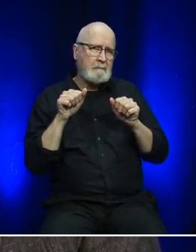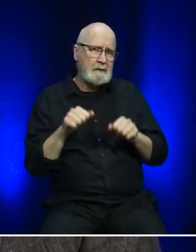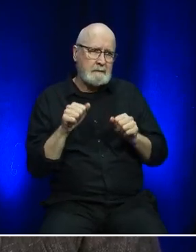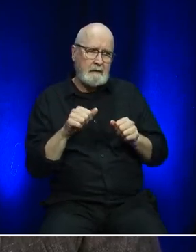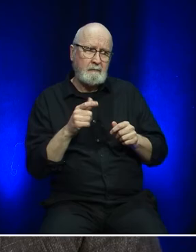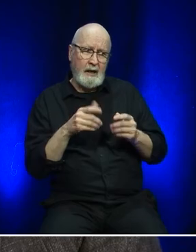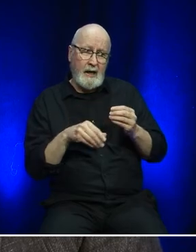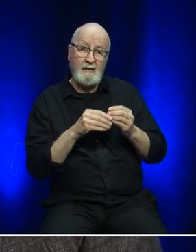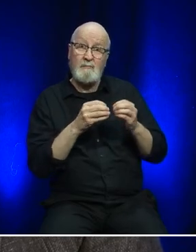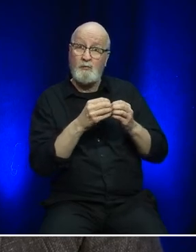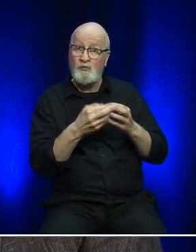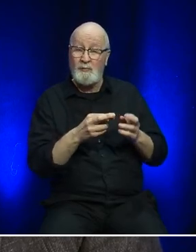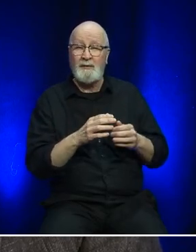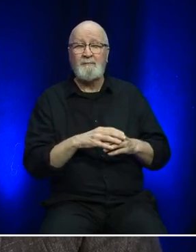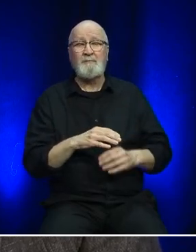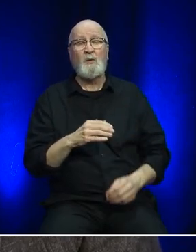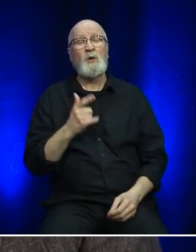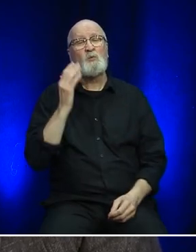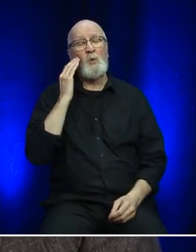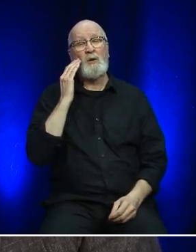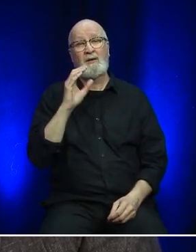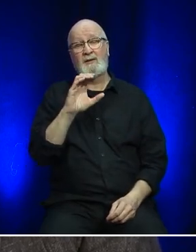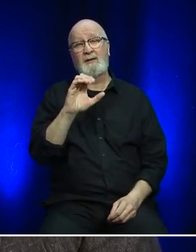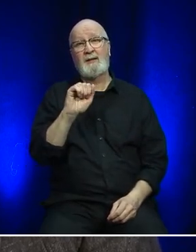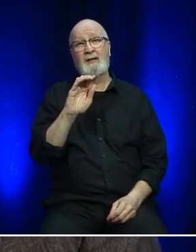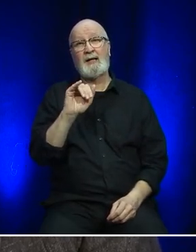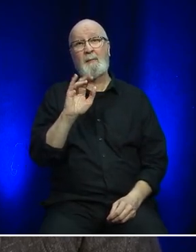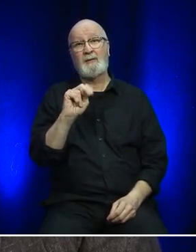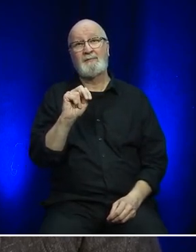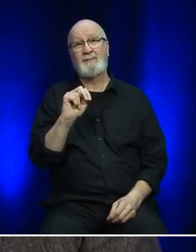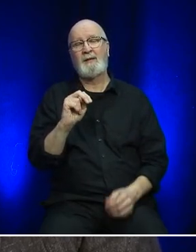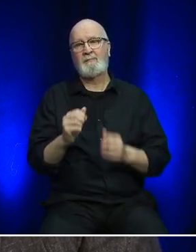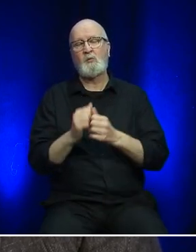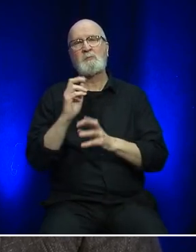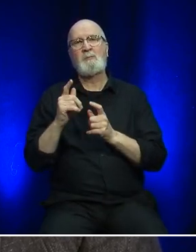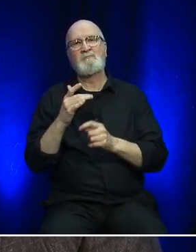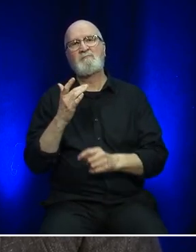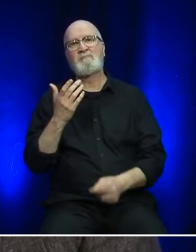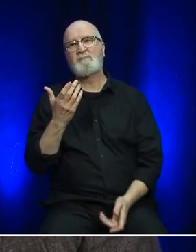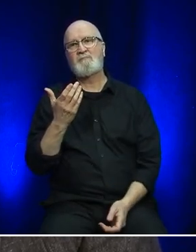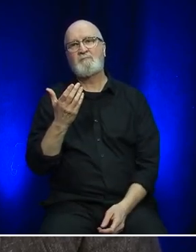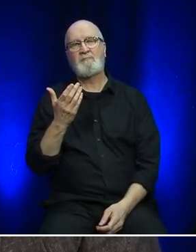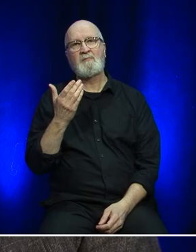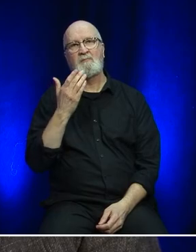are. We understand that cabins are probably the most significant commodity we have